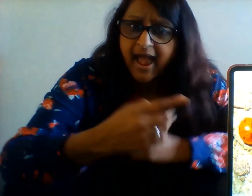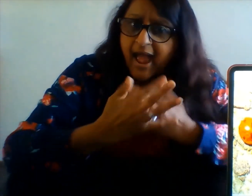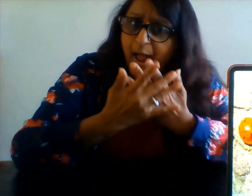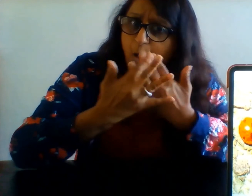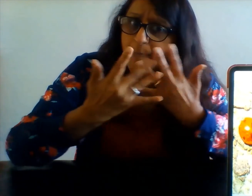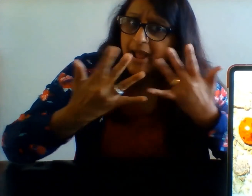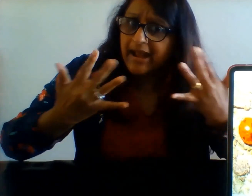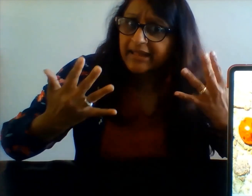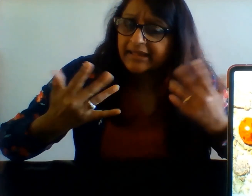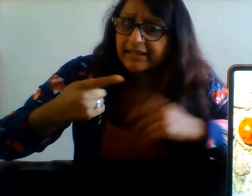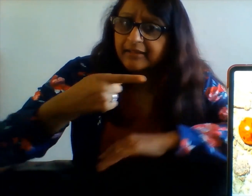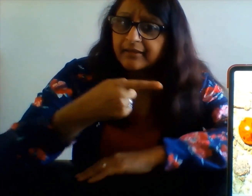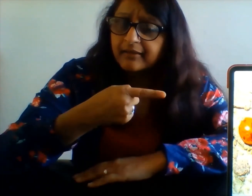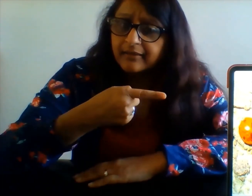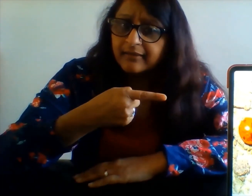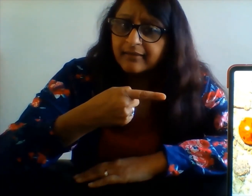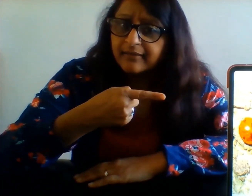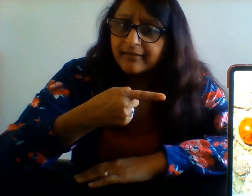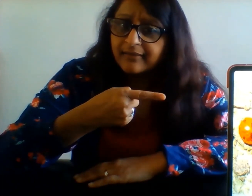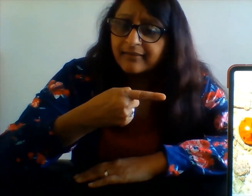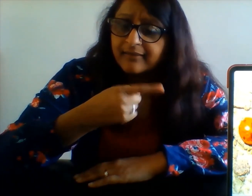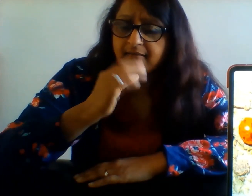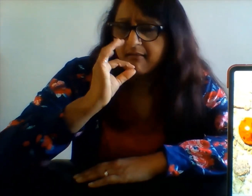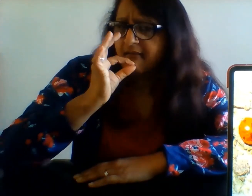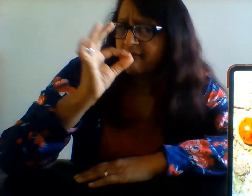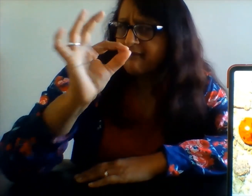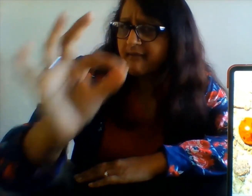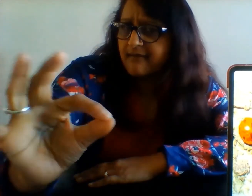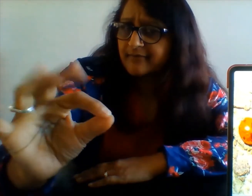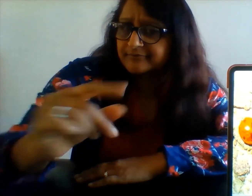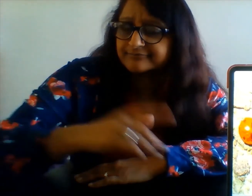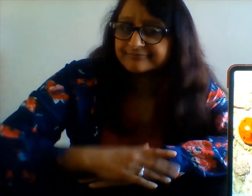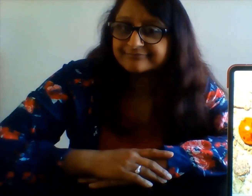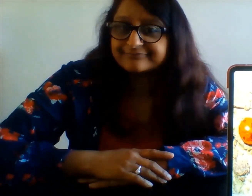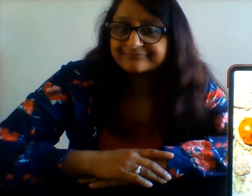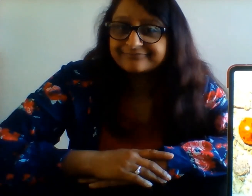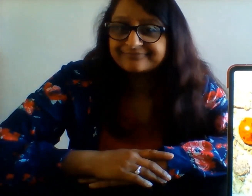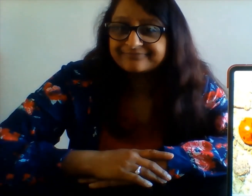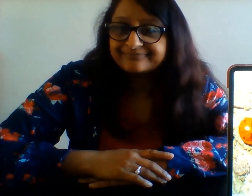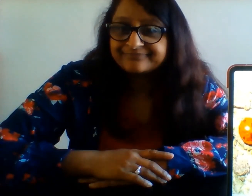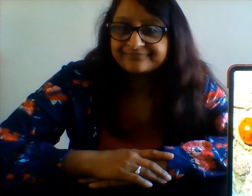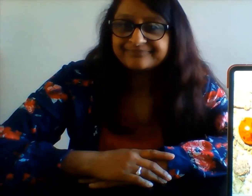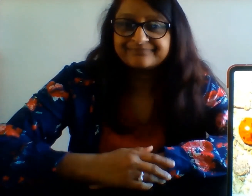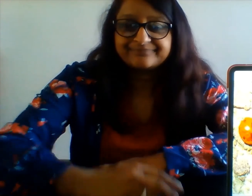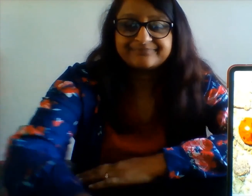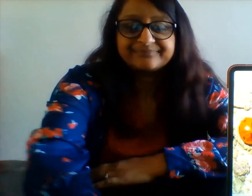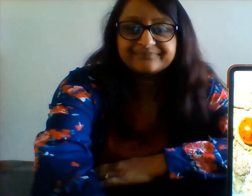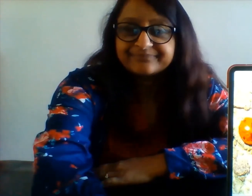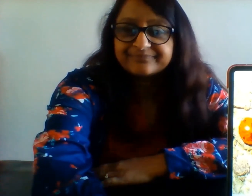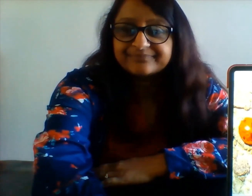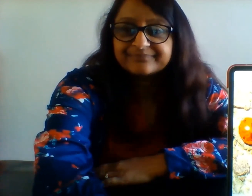How many lady birds can you see in this picture? Freeze the video and have a look.